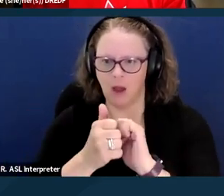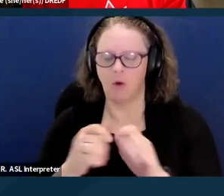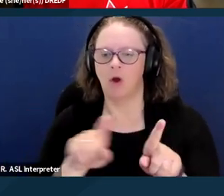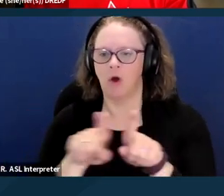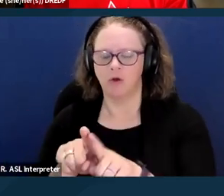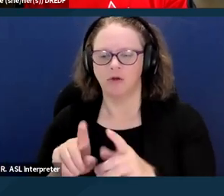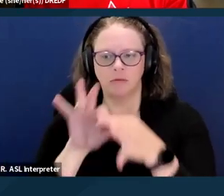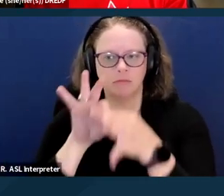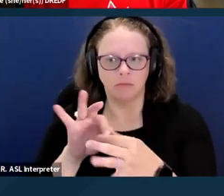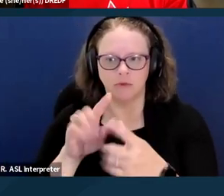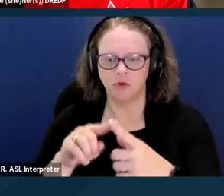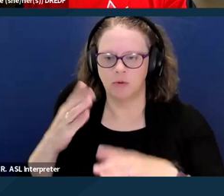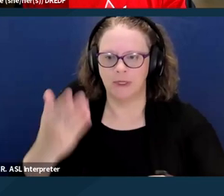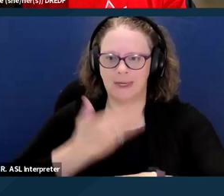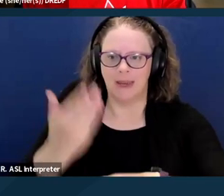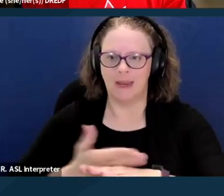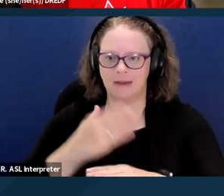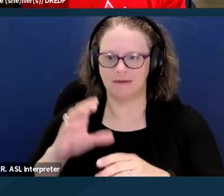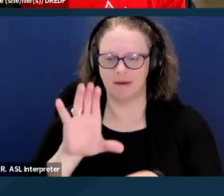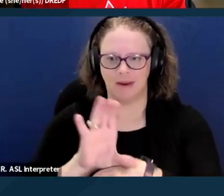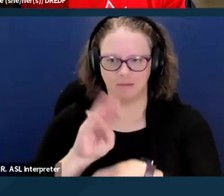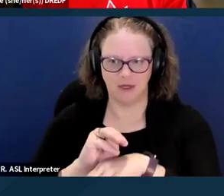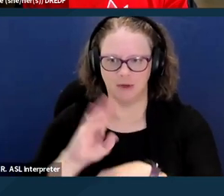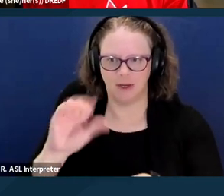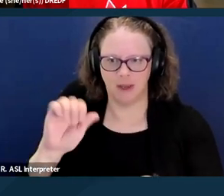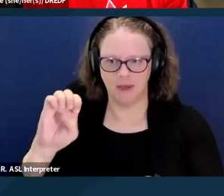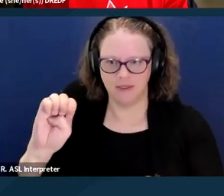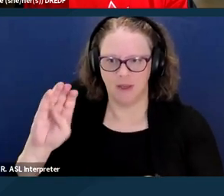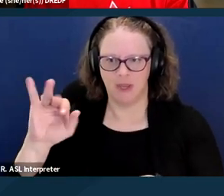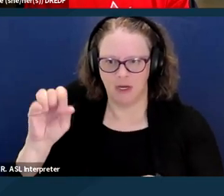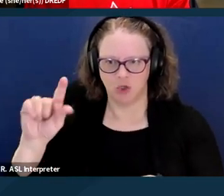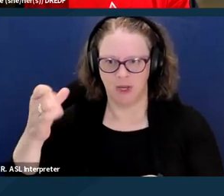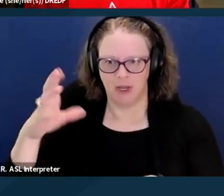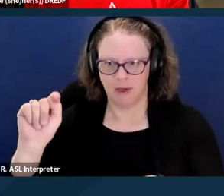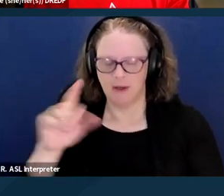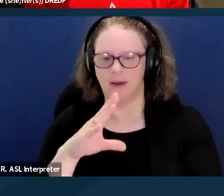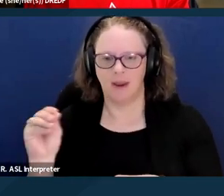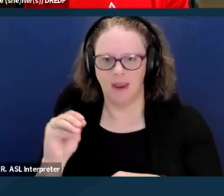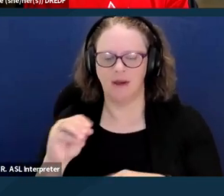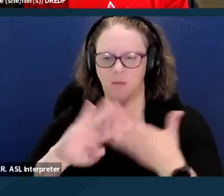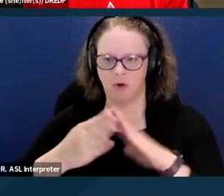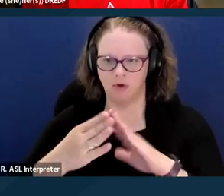and community supports. The second part of it, which Erin will cover, is a review of the Medi-Cal waivers